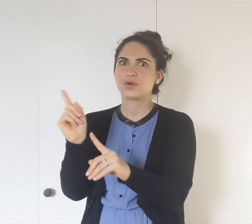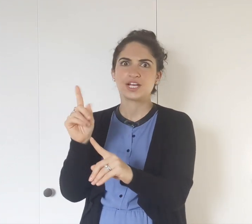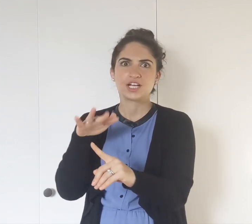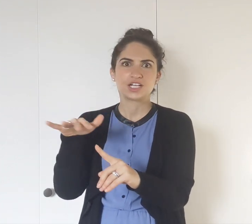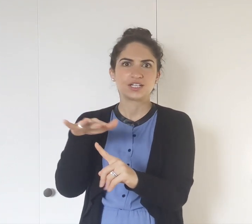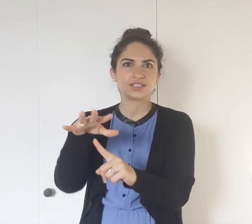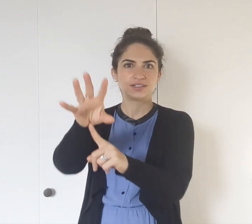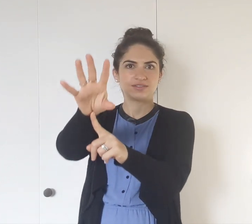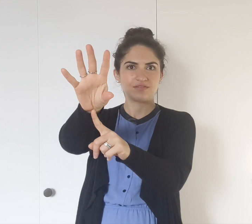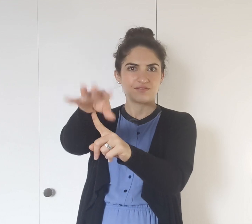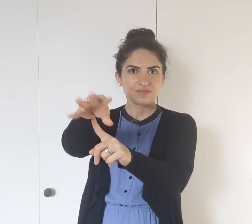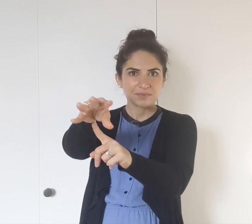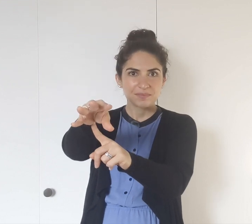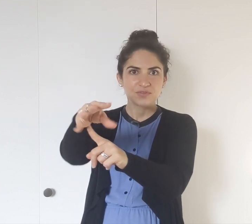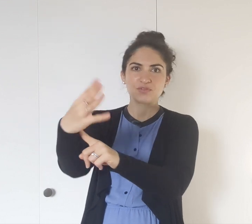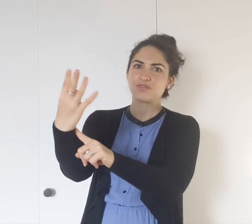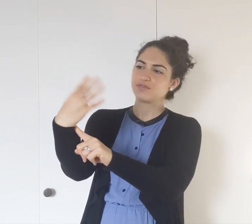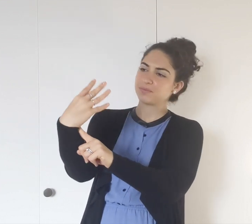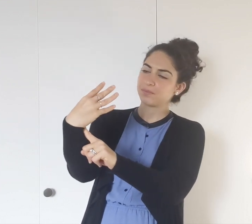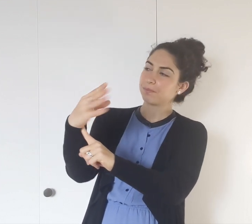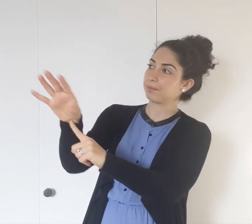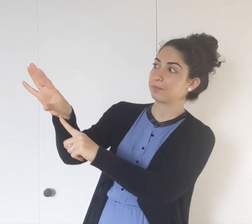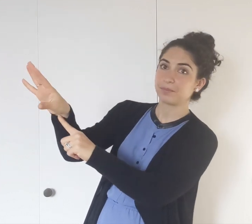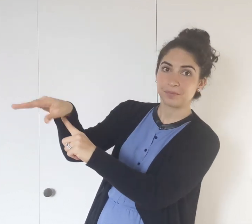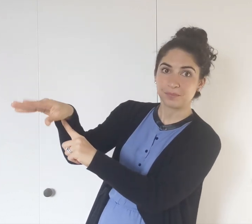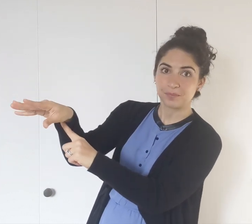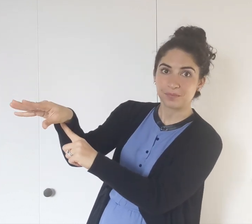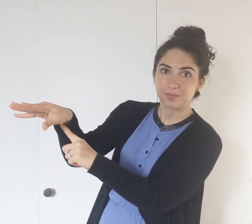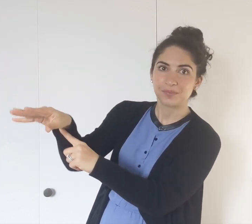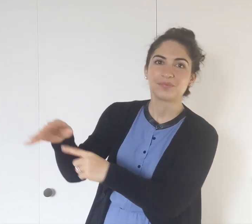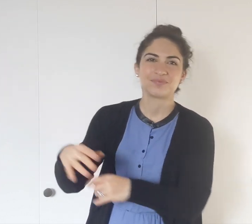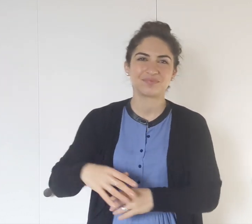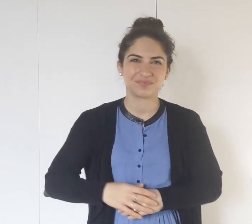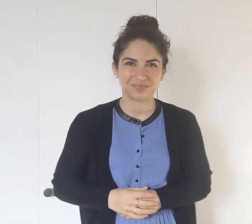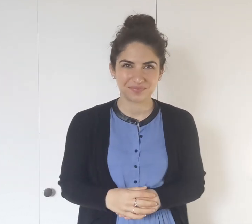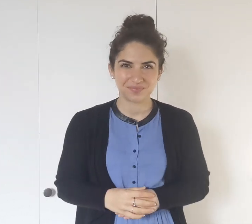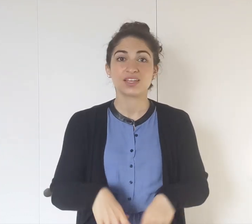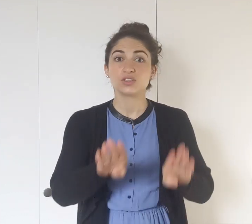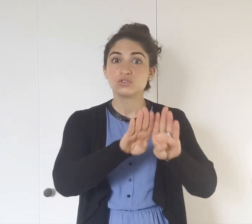that shows where I'm filming. Filming you, film me, film someone else.